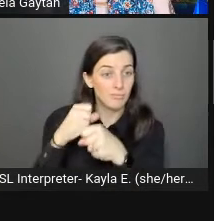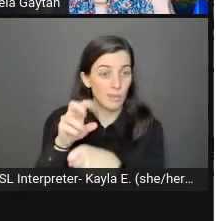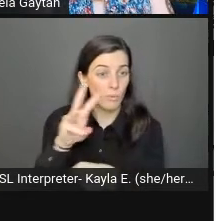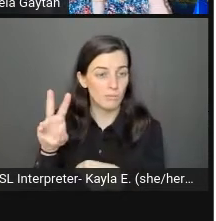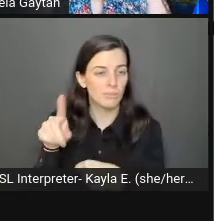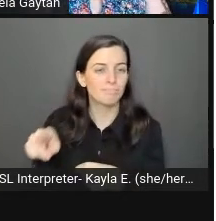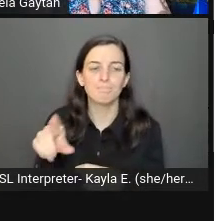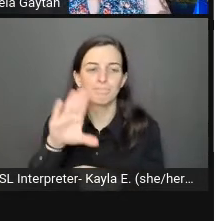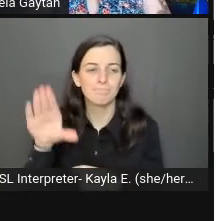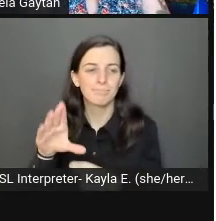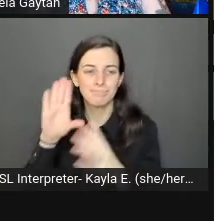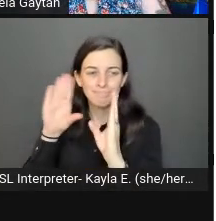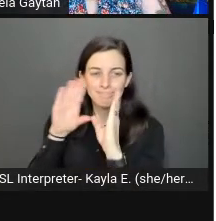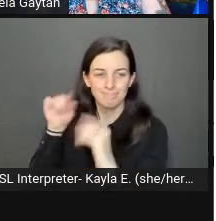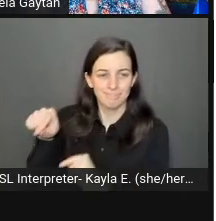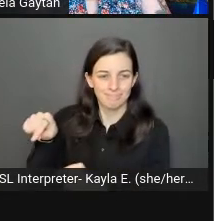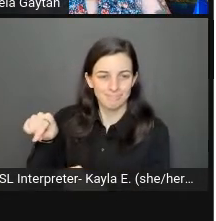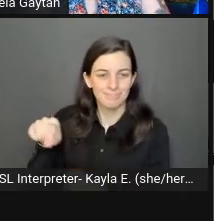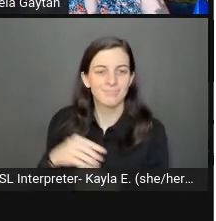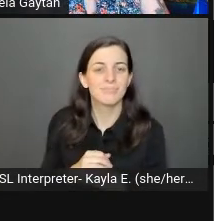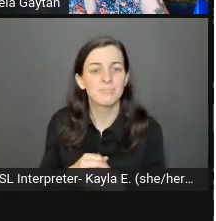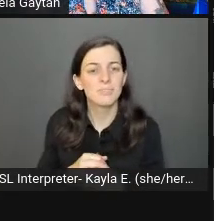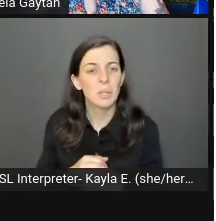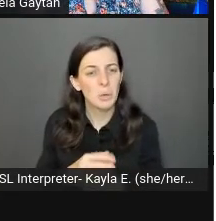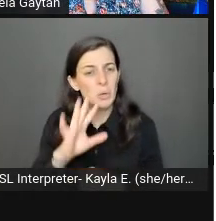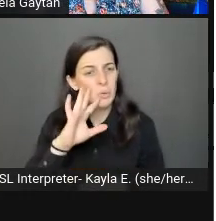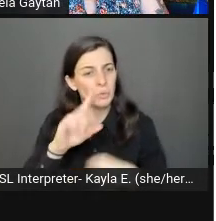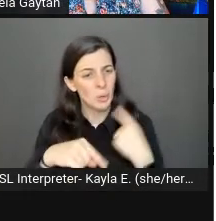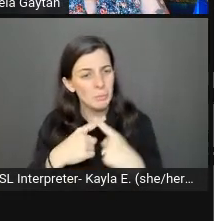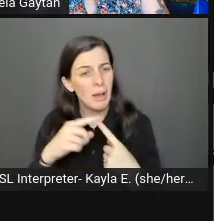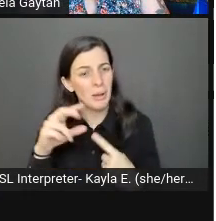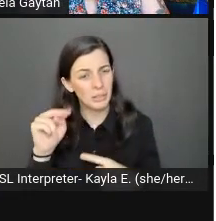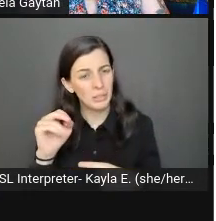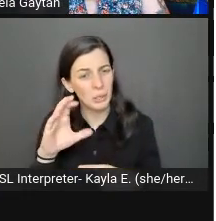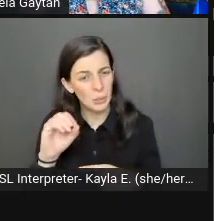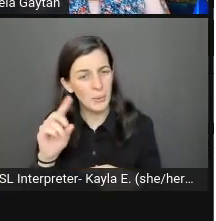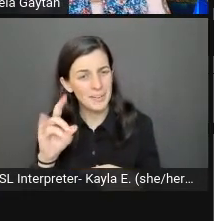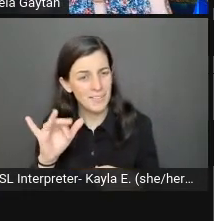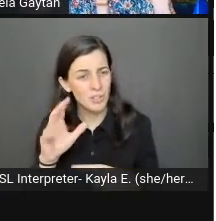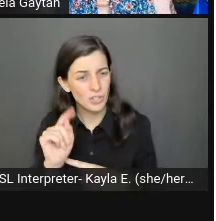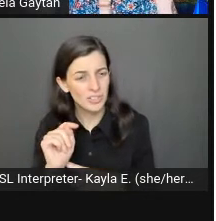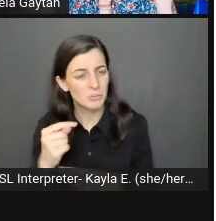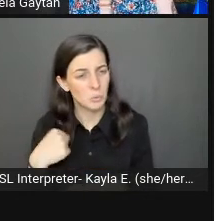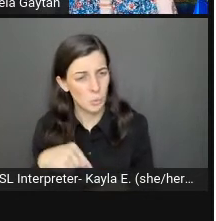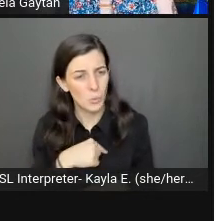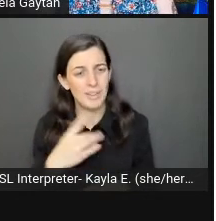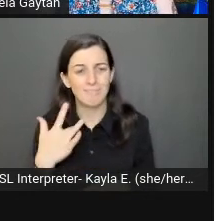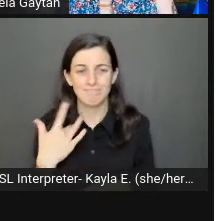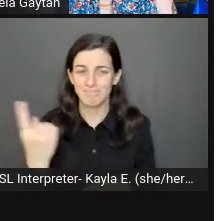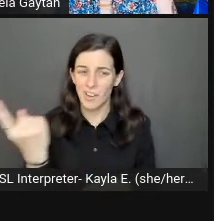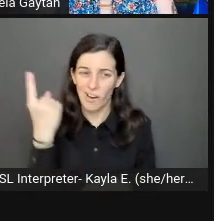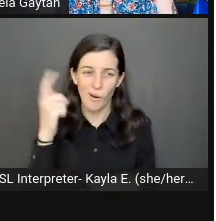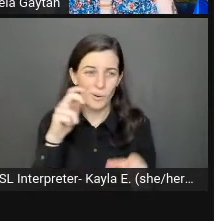I know we talked about neurodivergent folks, but I still feel we're left out quite a bit in accessibility.